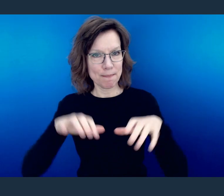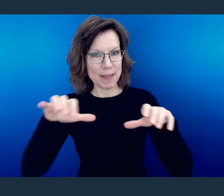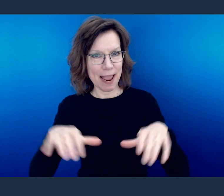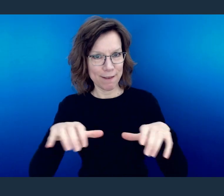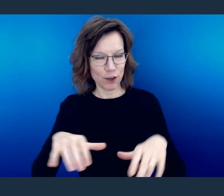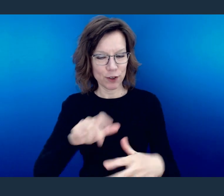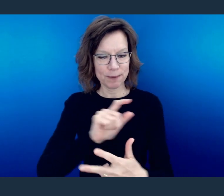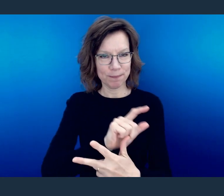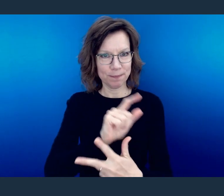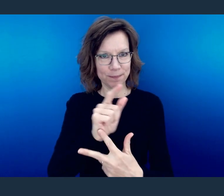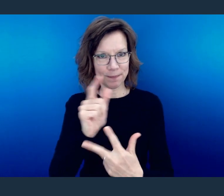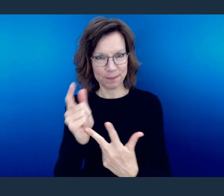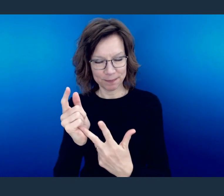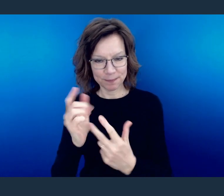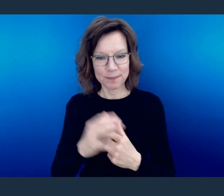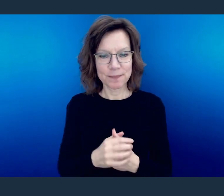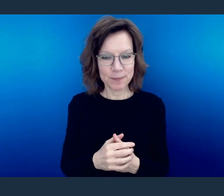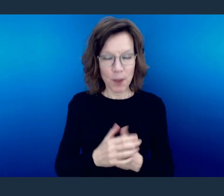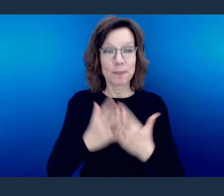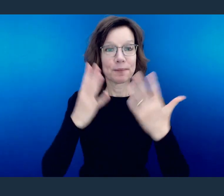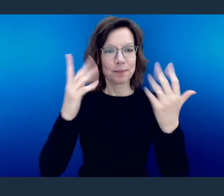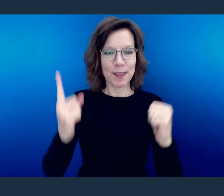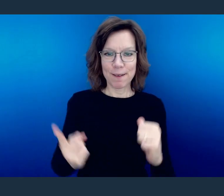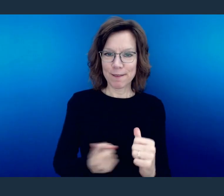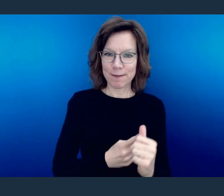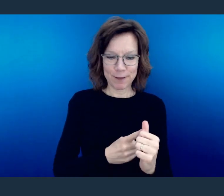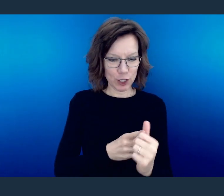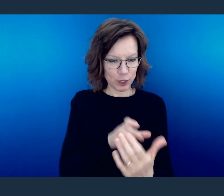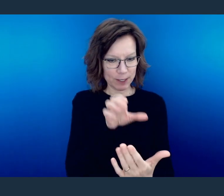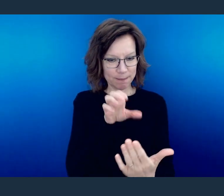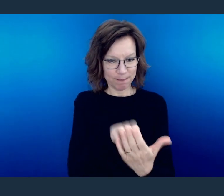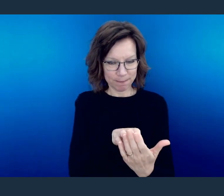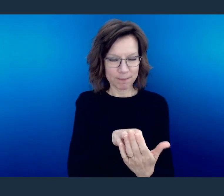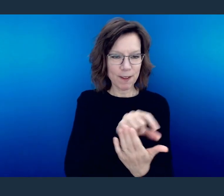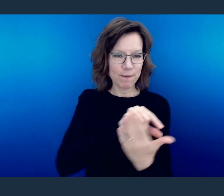So let's look at this first section of this scripture.